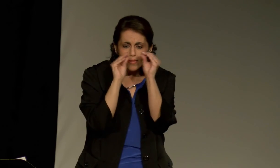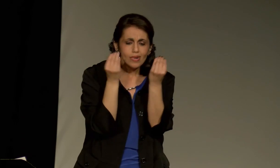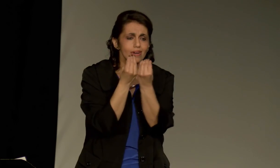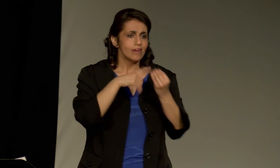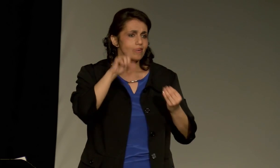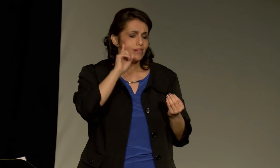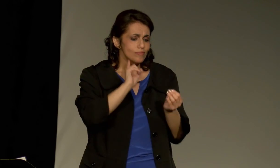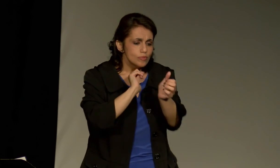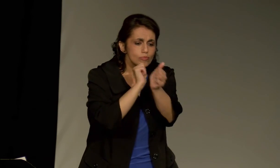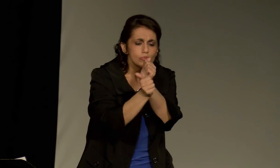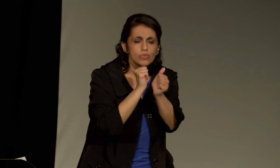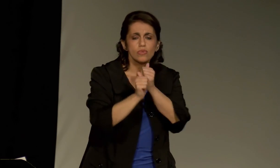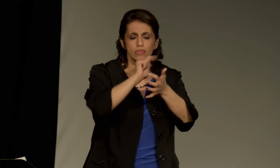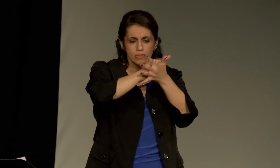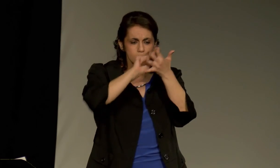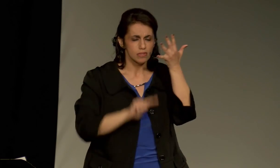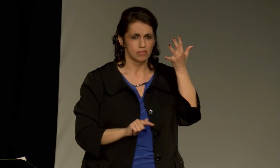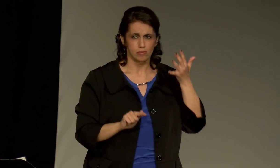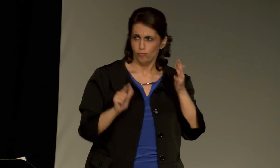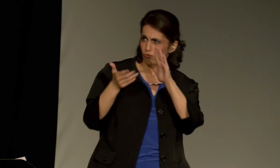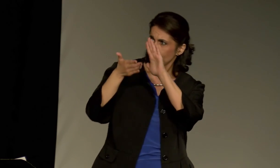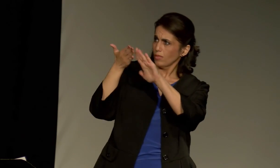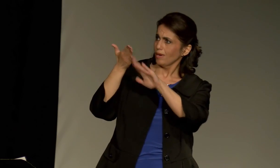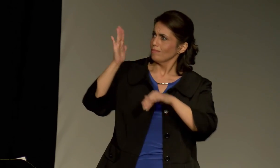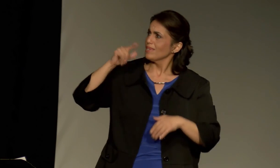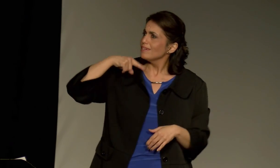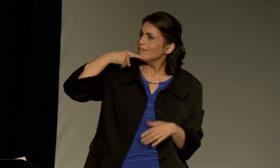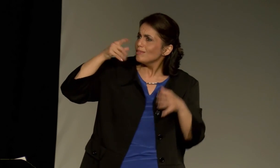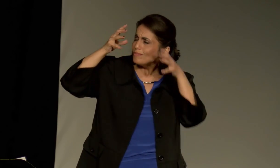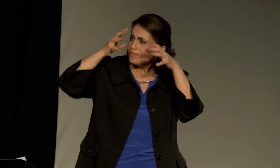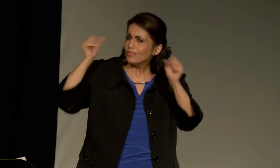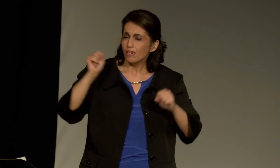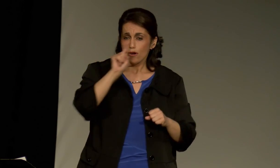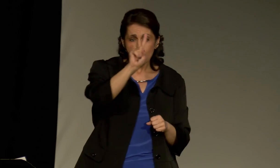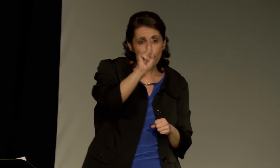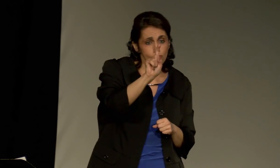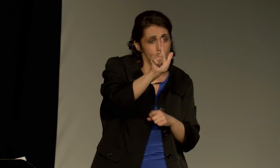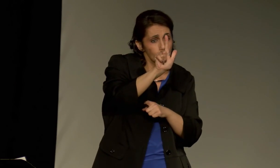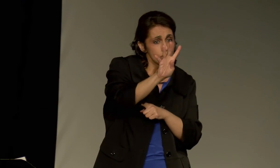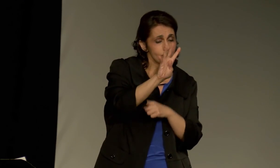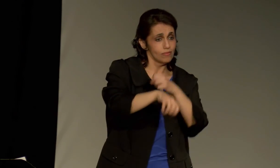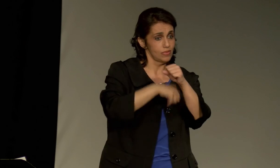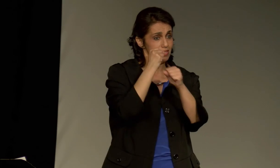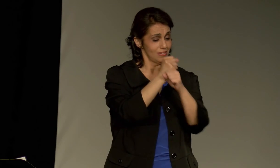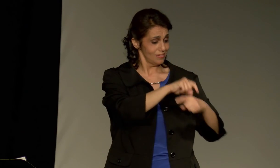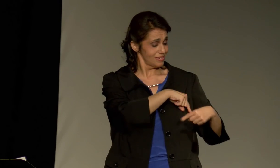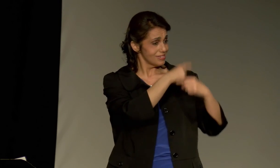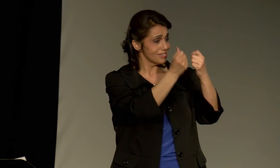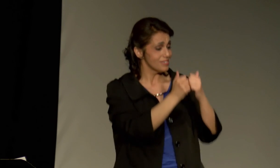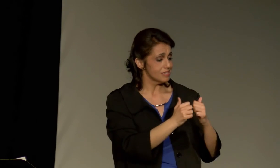teach the students, deaf organizations, deaf sports, but run by a hearing president for